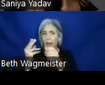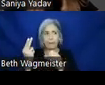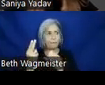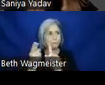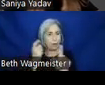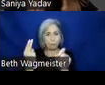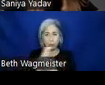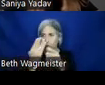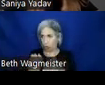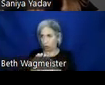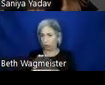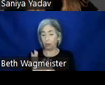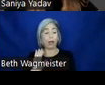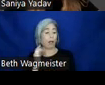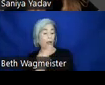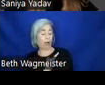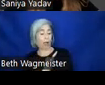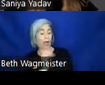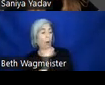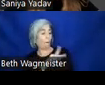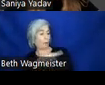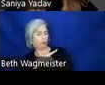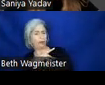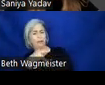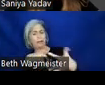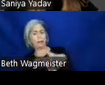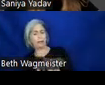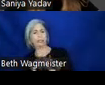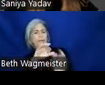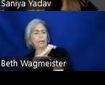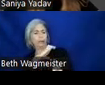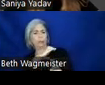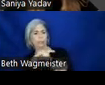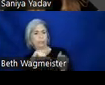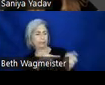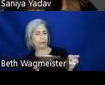For us, our personas have a set of characteristics coming from formal,